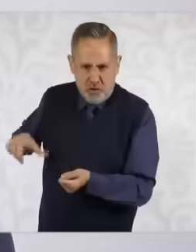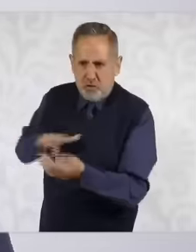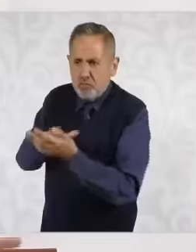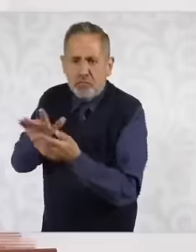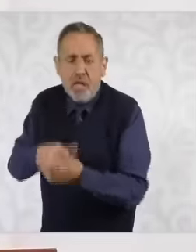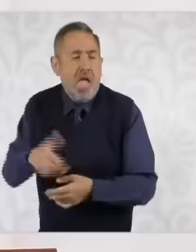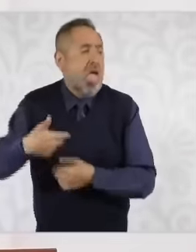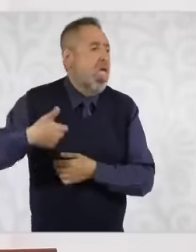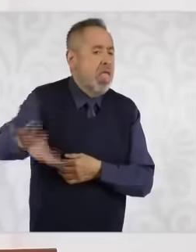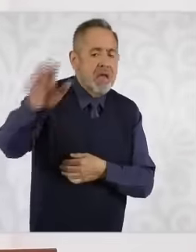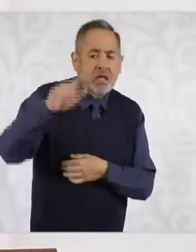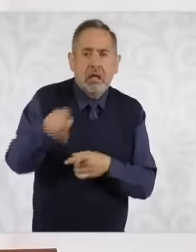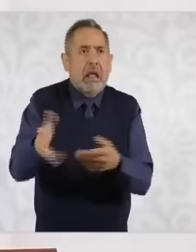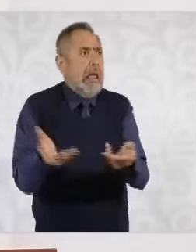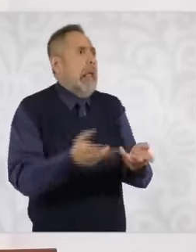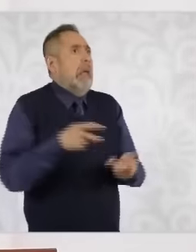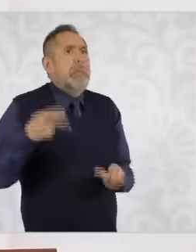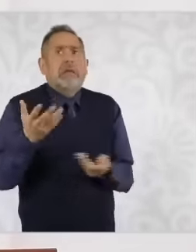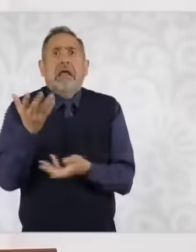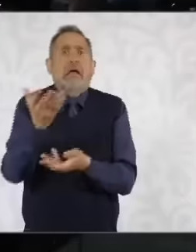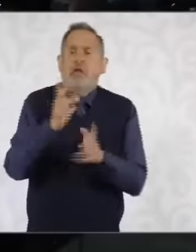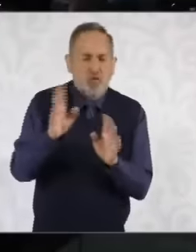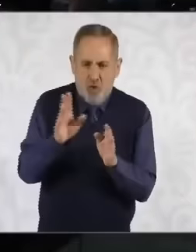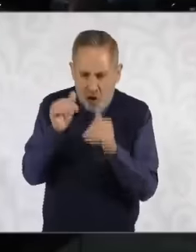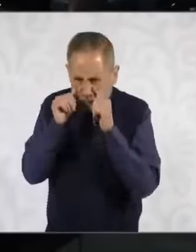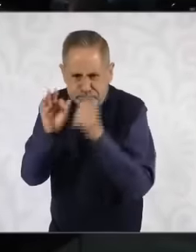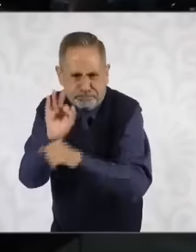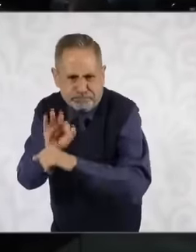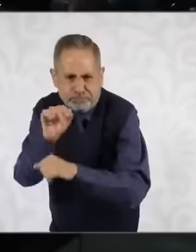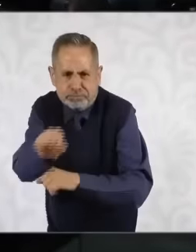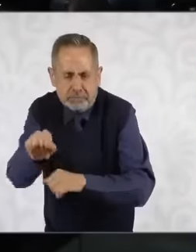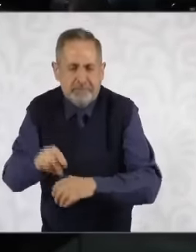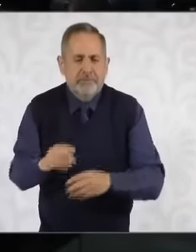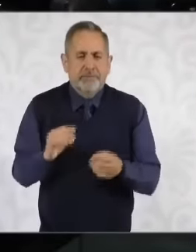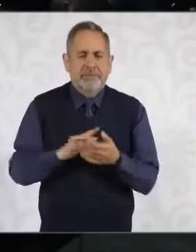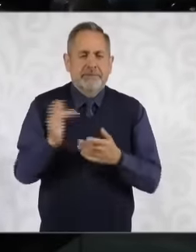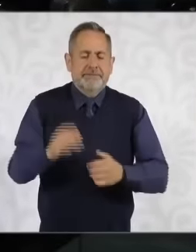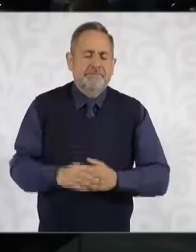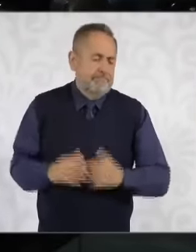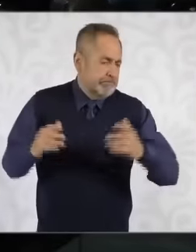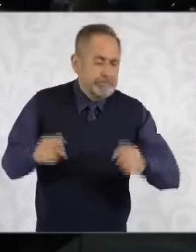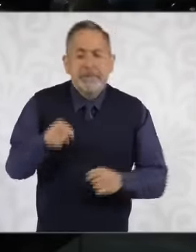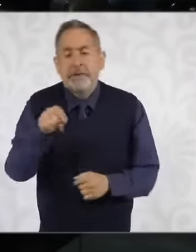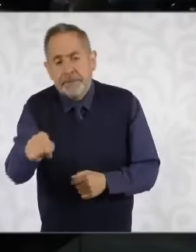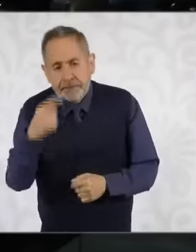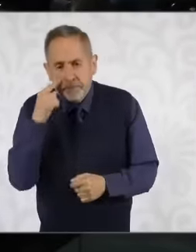simply helpless. Thank you very much, seed now, to good agriculture. It has to be gradual if we had